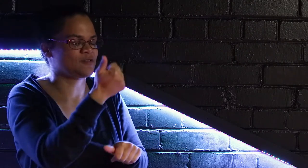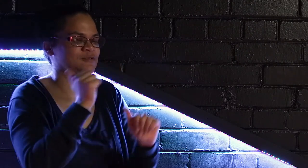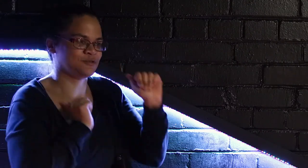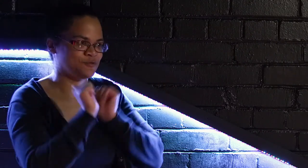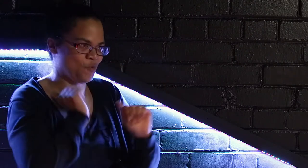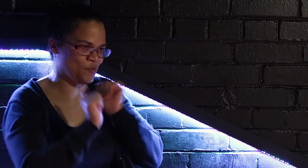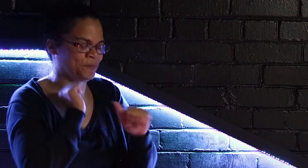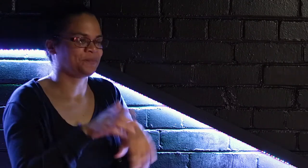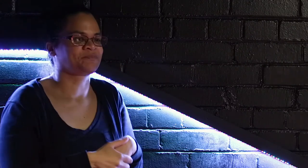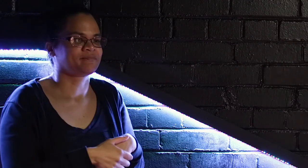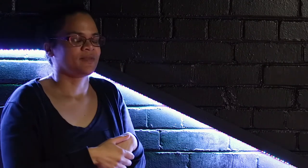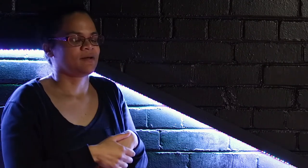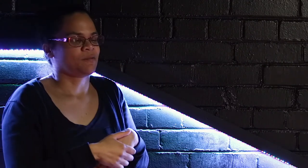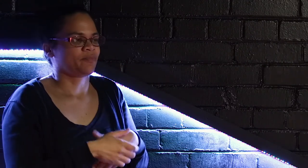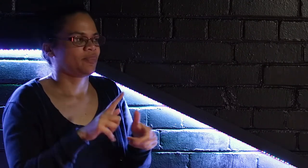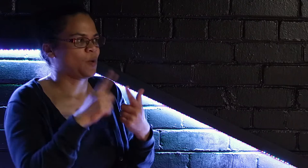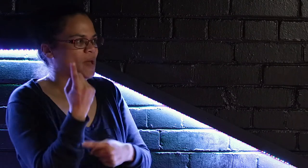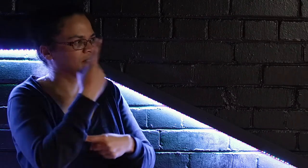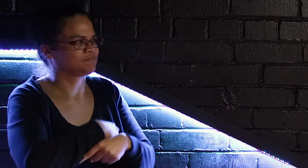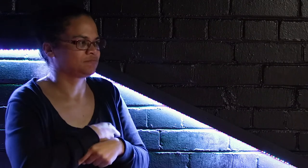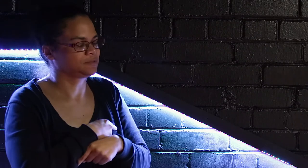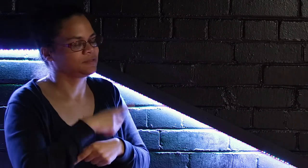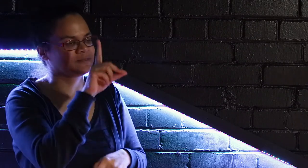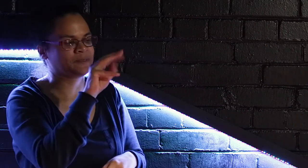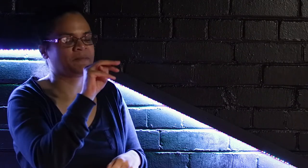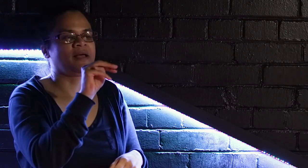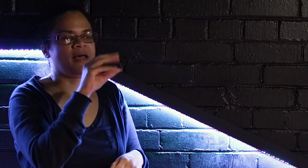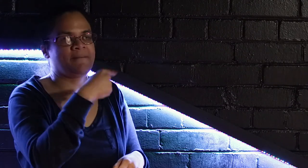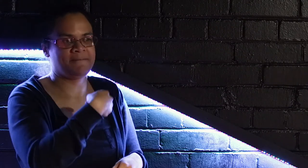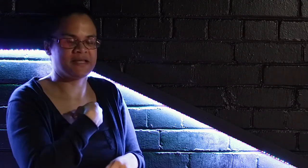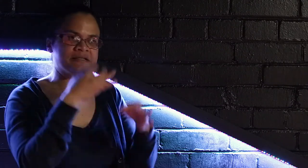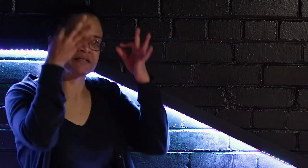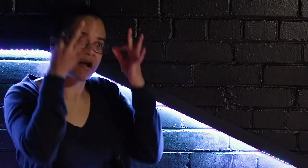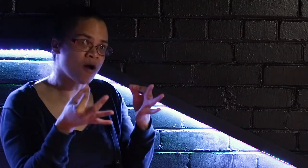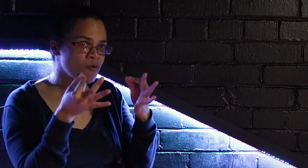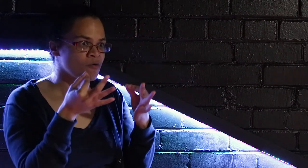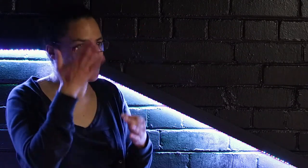once in a while there were other performances that came along. And then one day, DM and